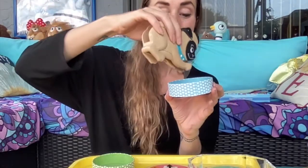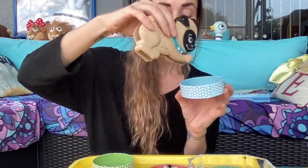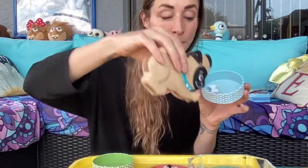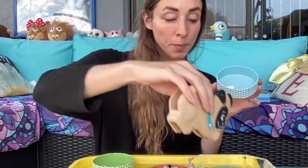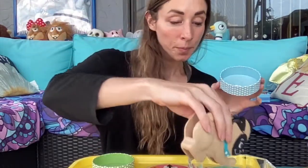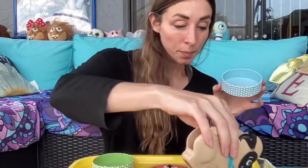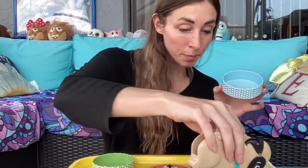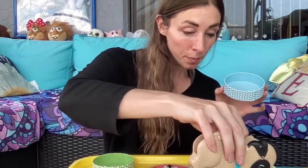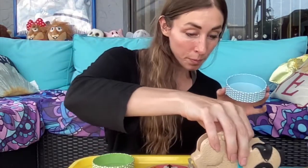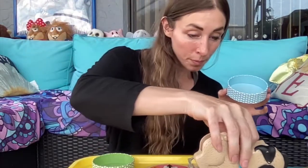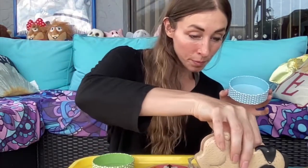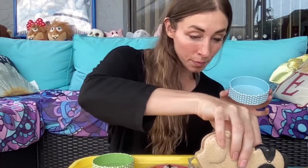One